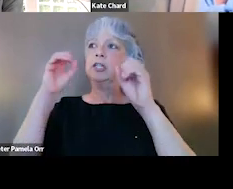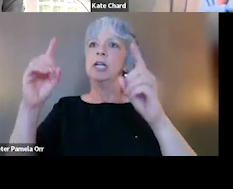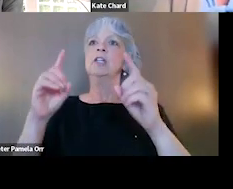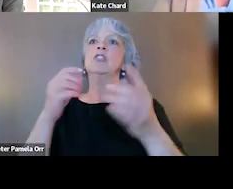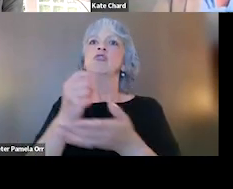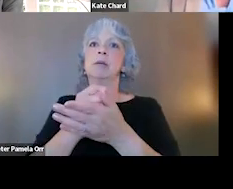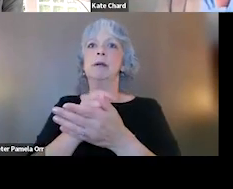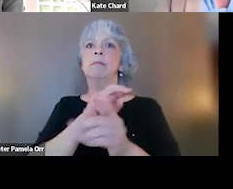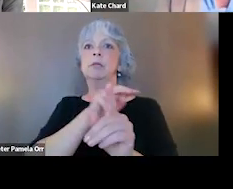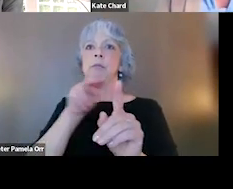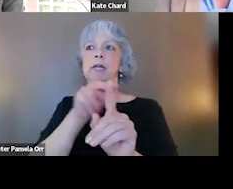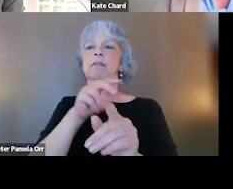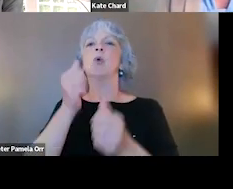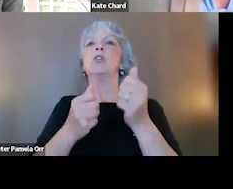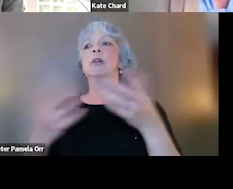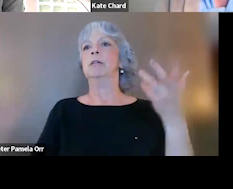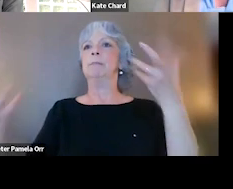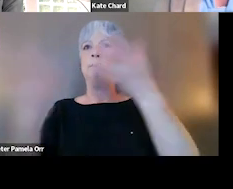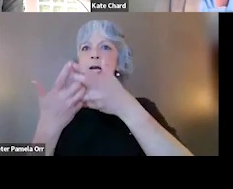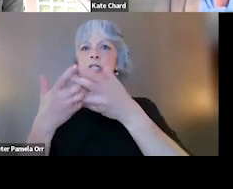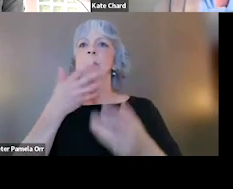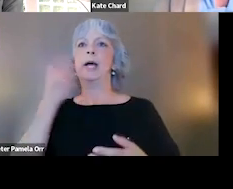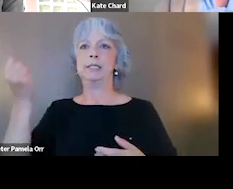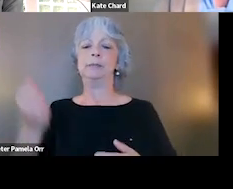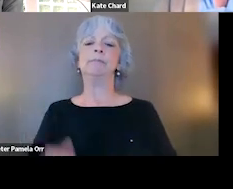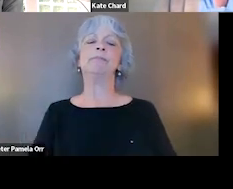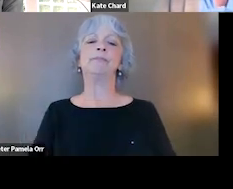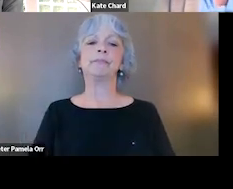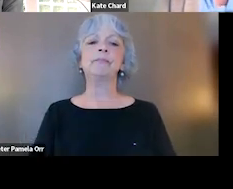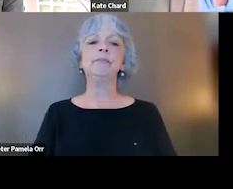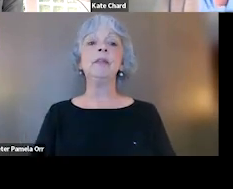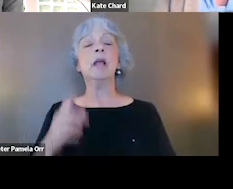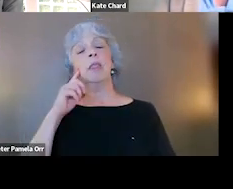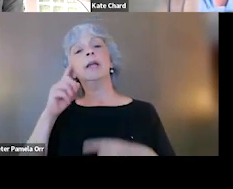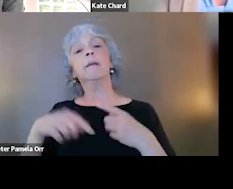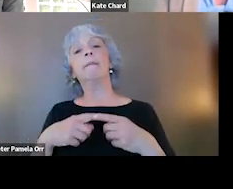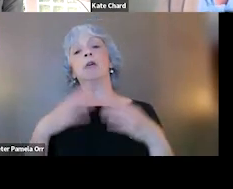of which of these suit me the best, right? So if we think about moving forward,